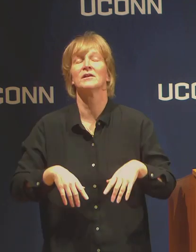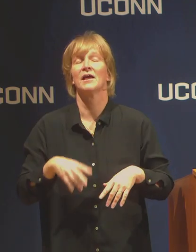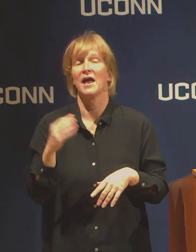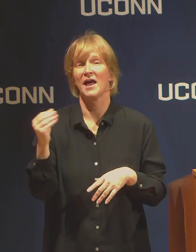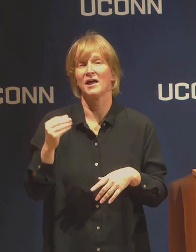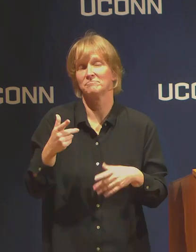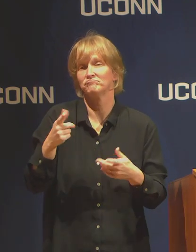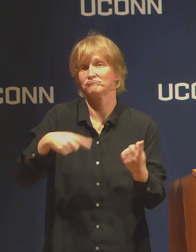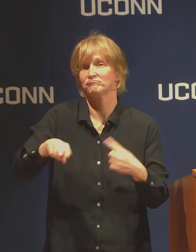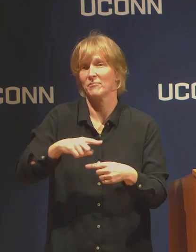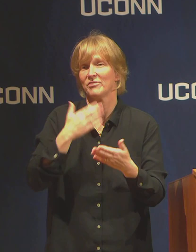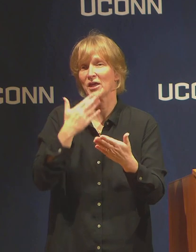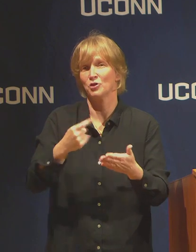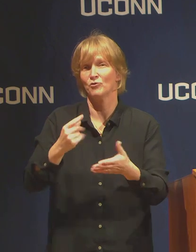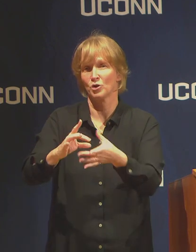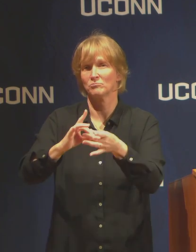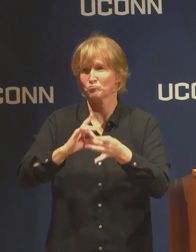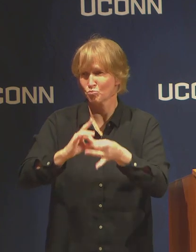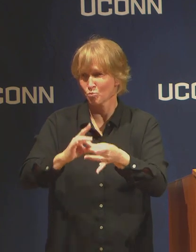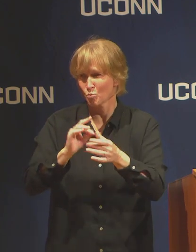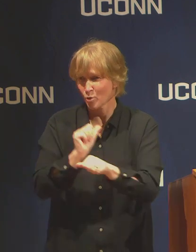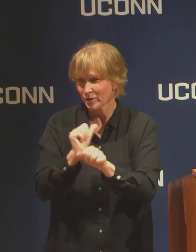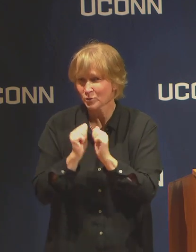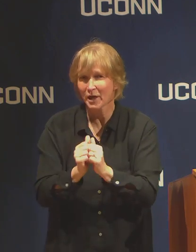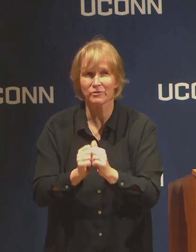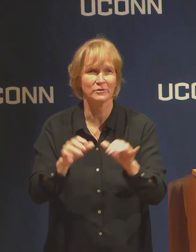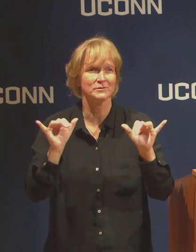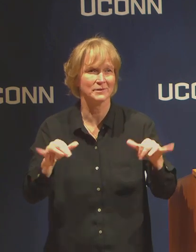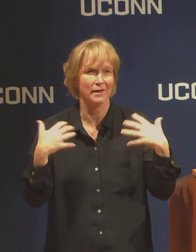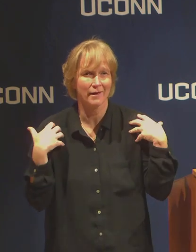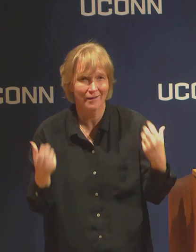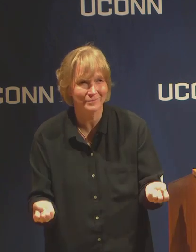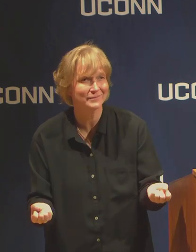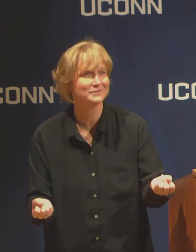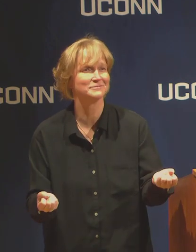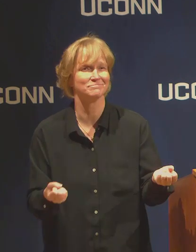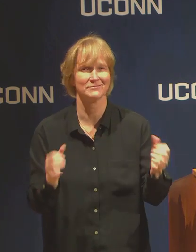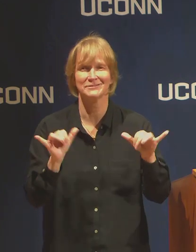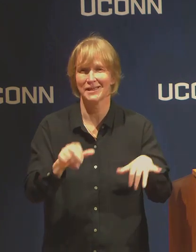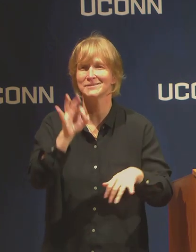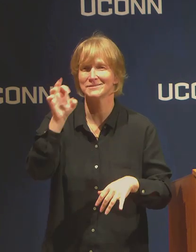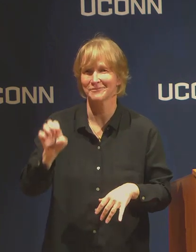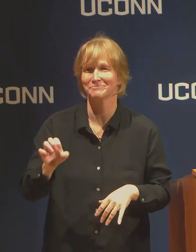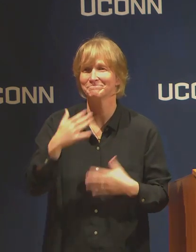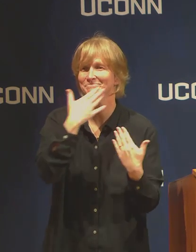cooperation with those steps. Stay well and stay safe. Thank you.